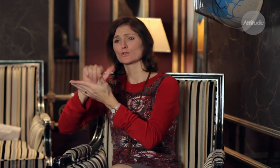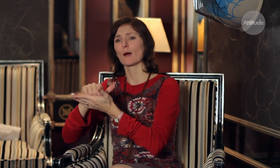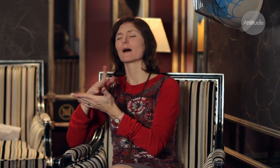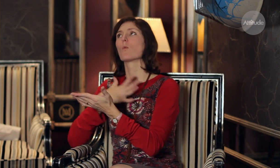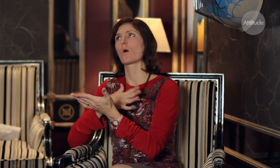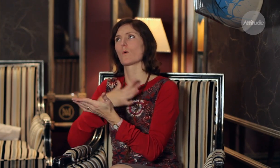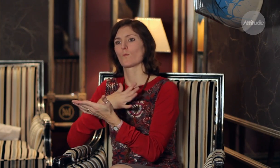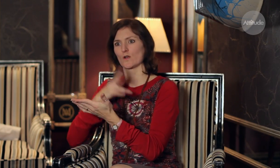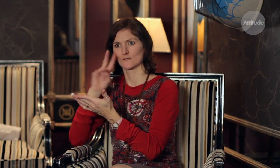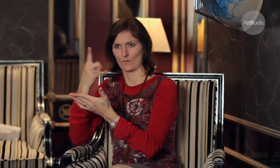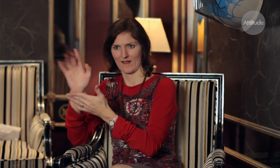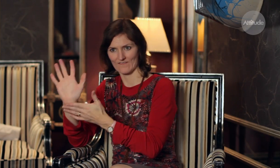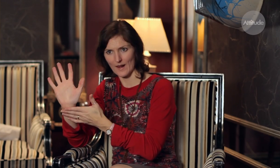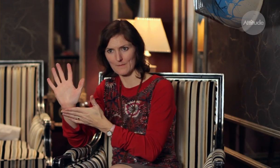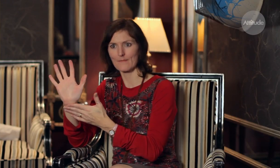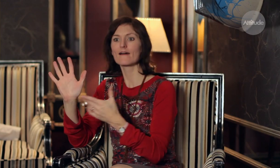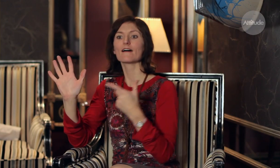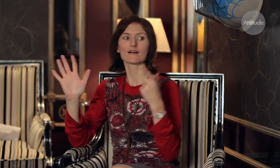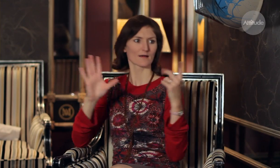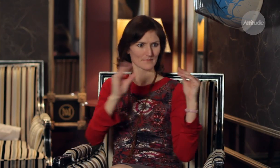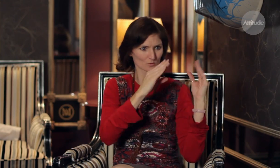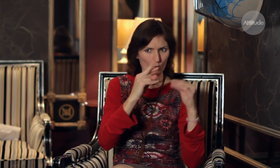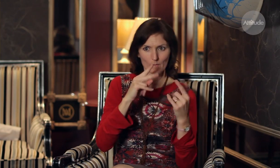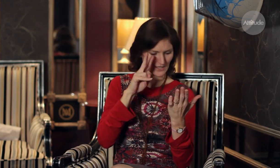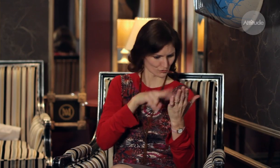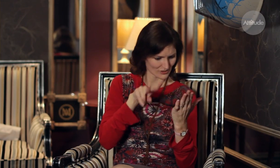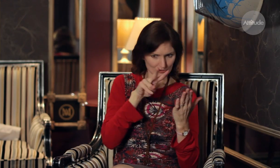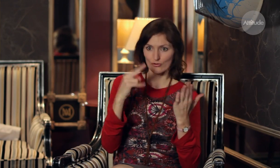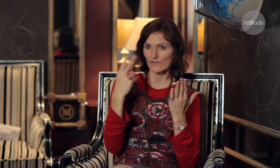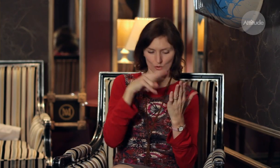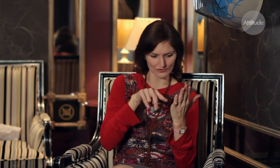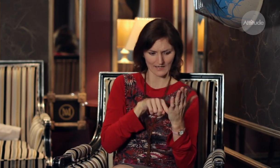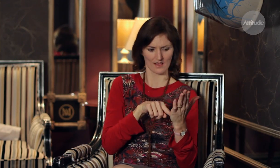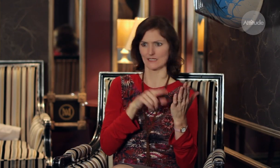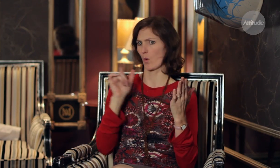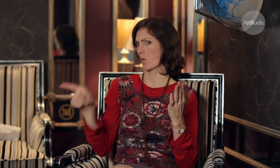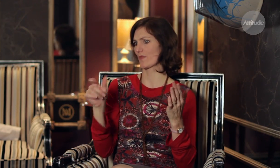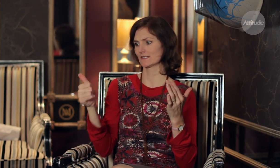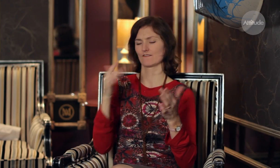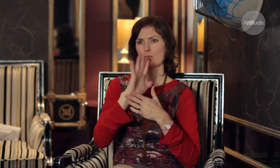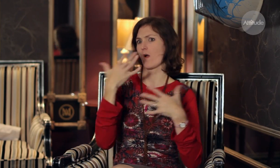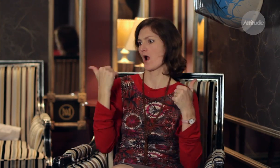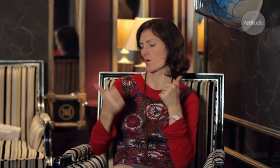I wanted to see. I read reviews of the film and I’d heard the hype and I liked the actors